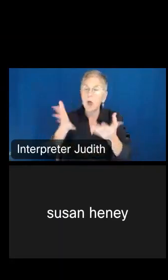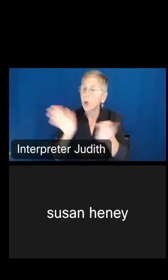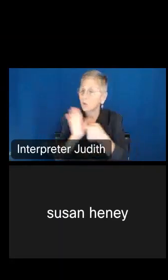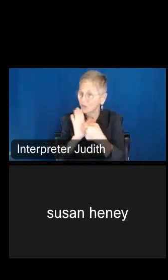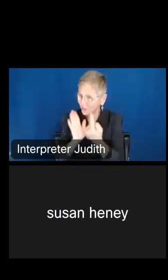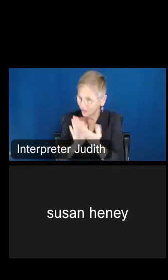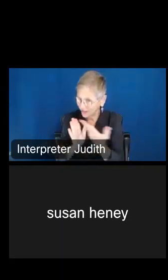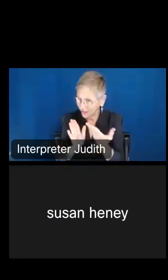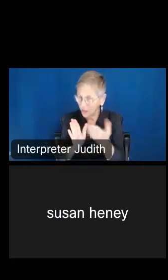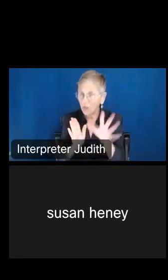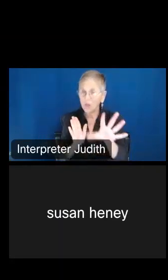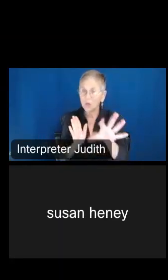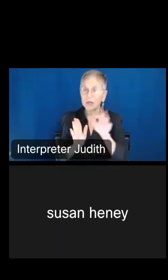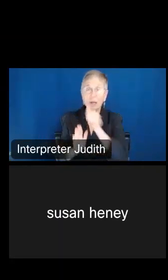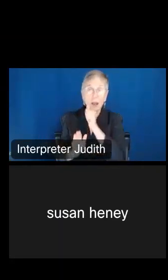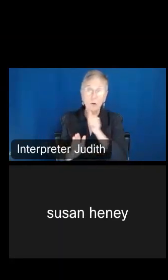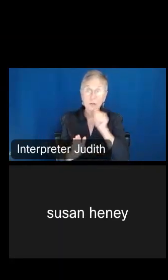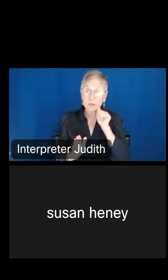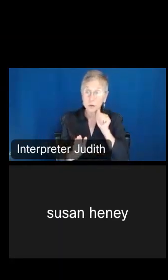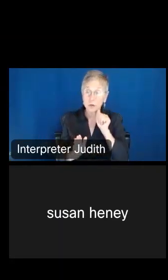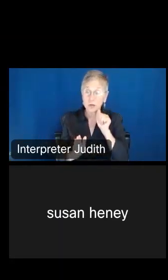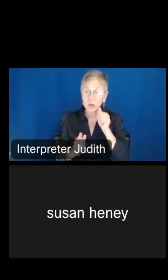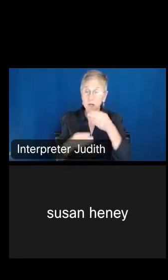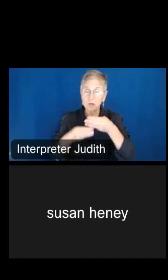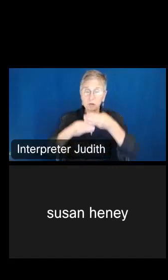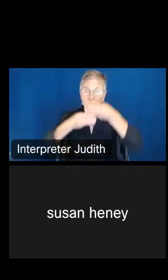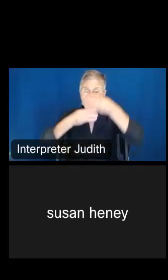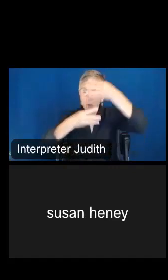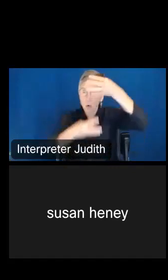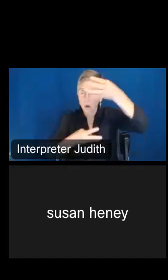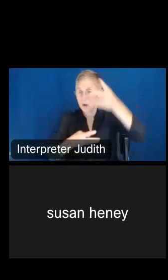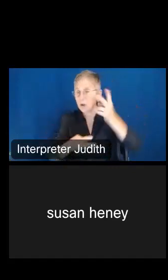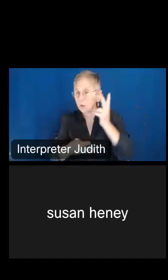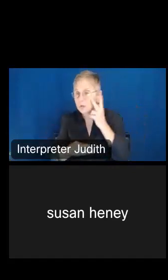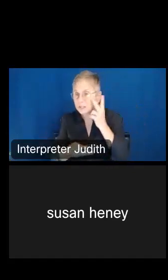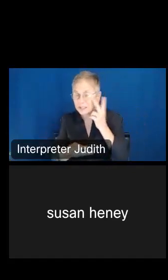select Arizona for instance, if you scroll down, you'll see that they actually show all